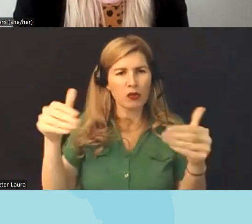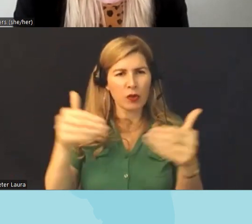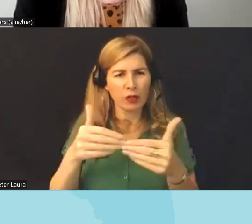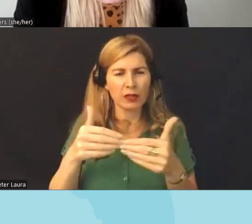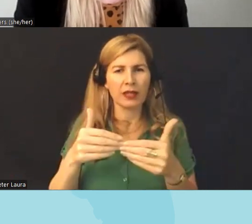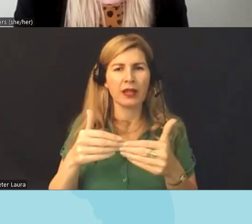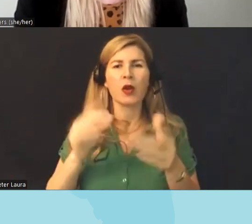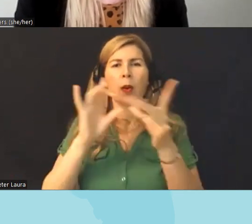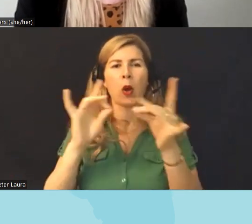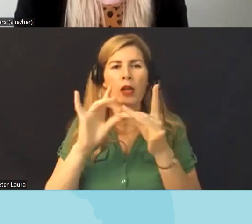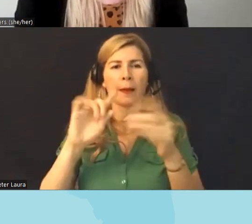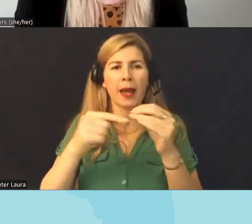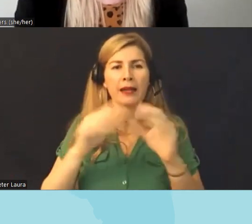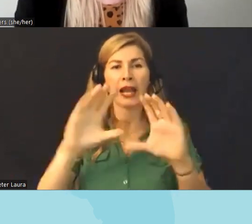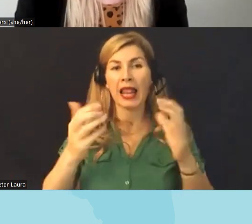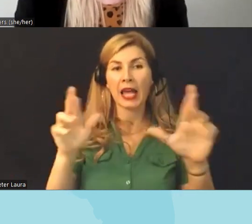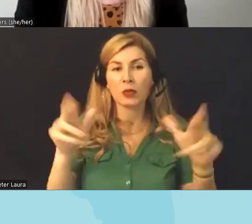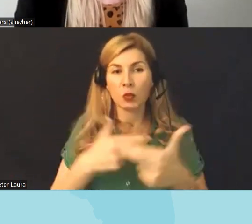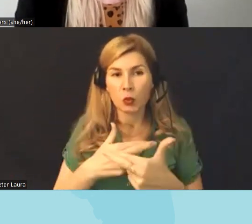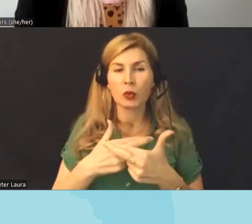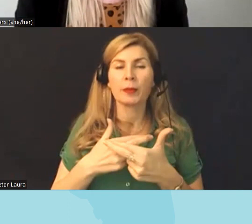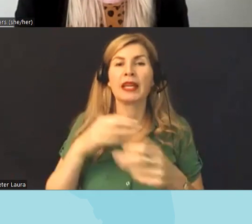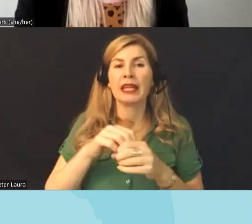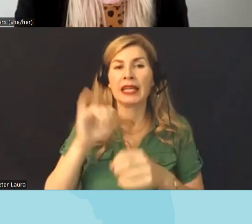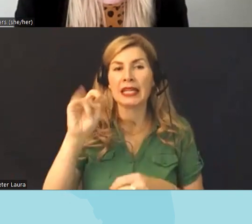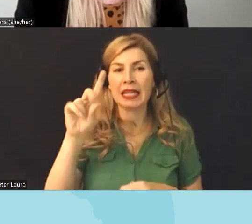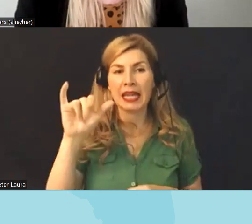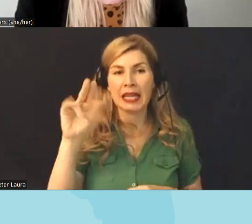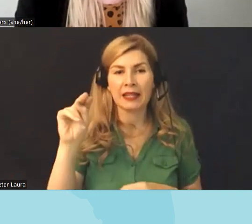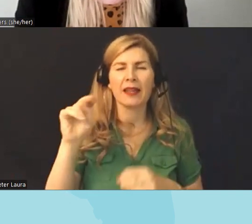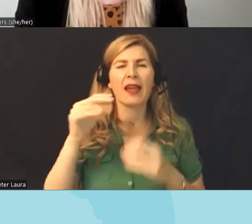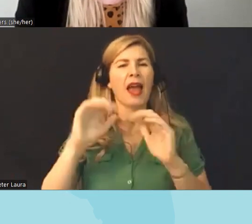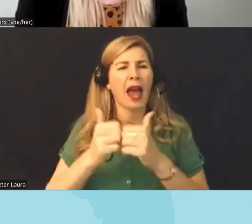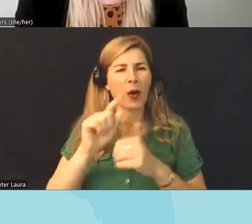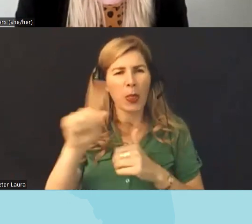about um classroom censorship bills Indiana and so how uh do those bills allow individuals to